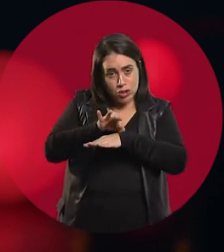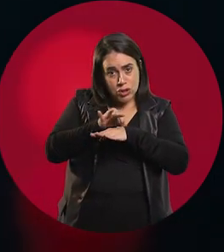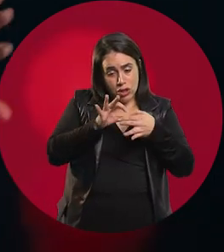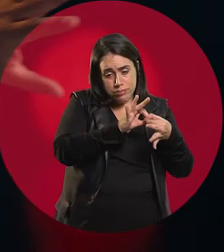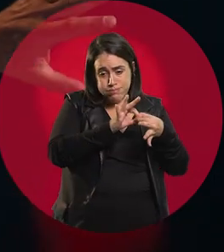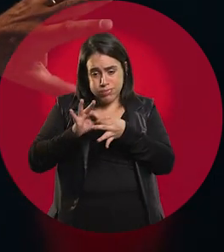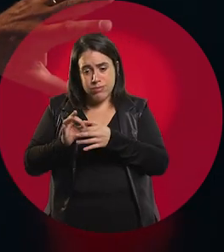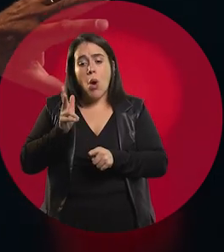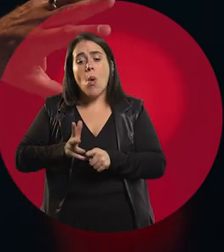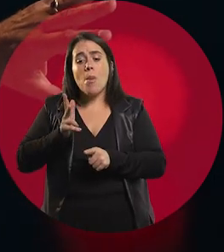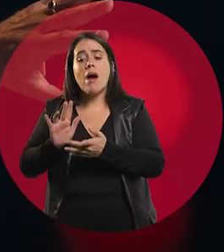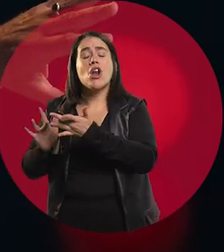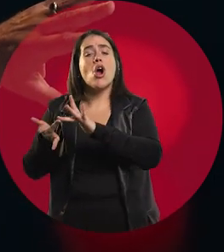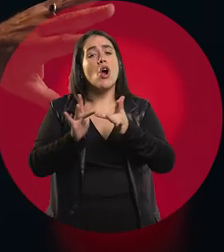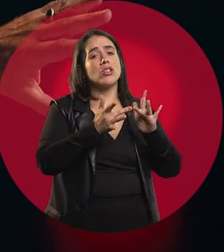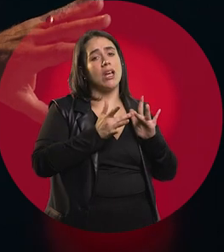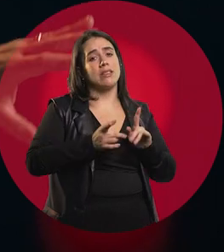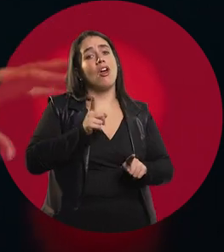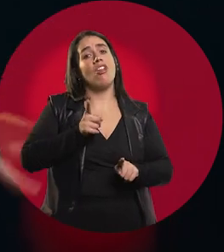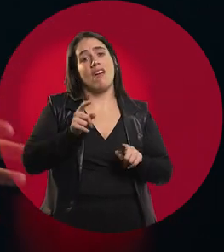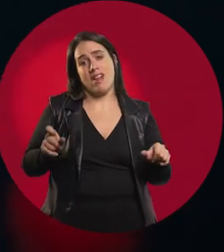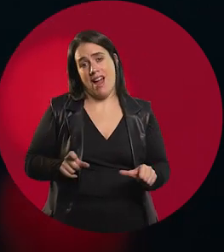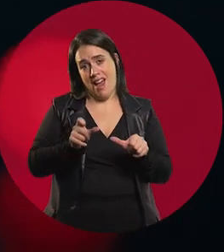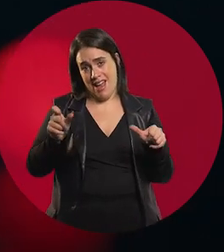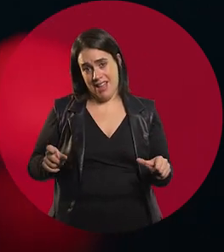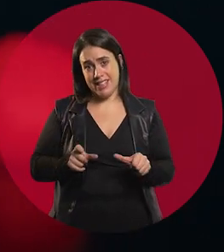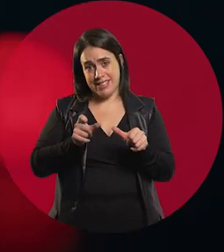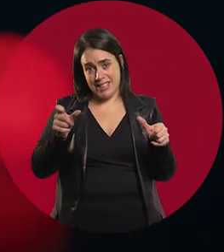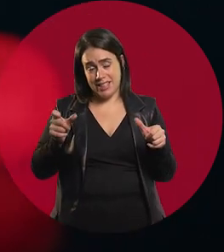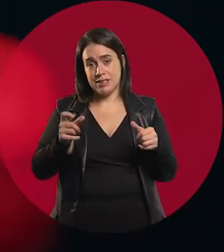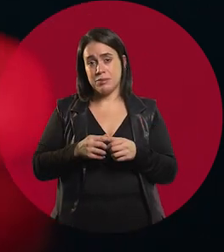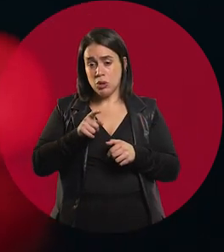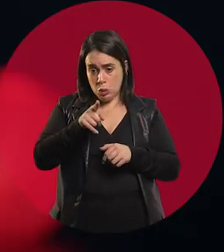that doesn't require contact with people, essentially what one learns there is